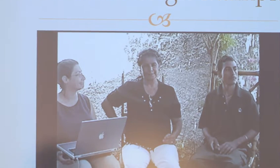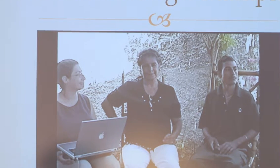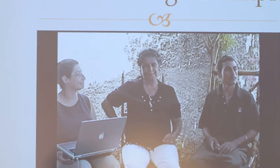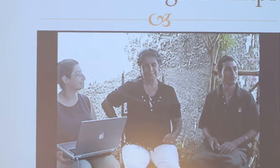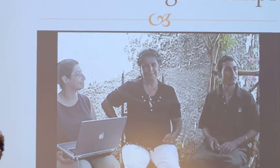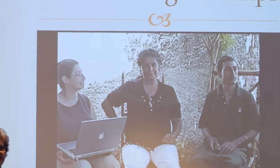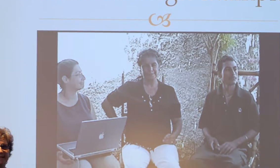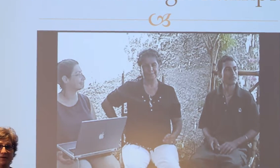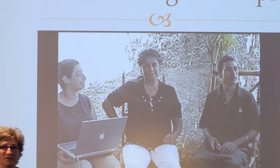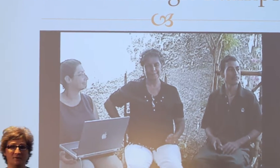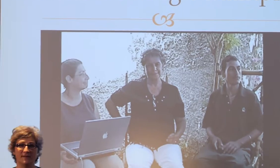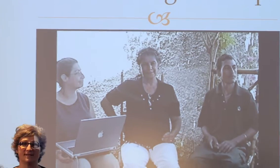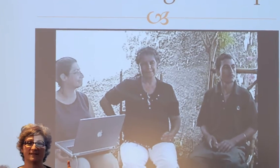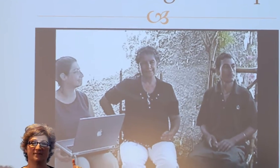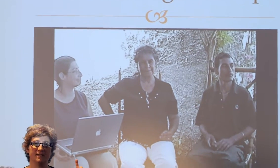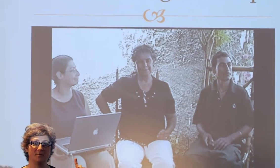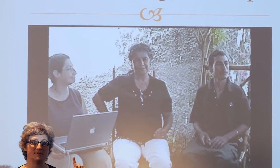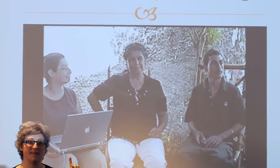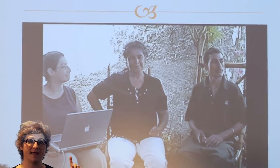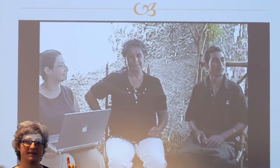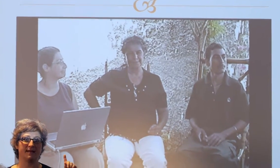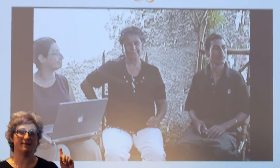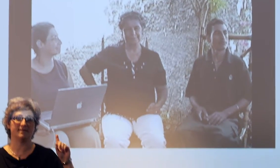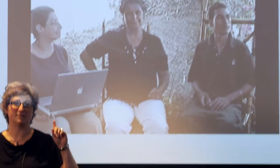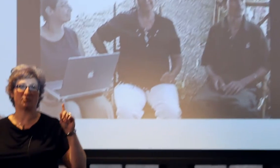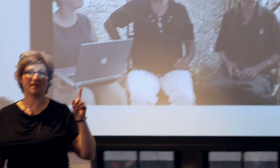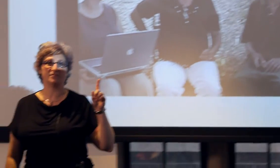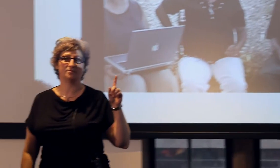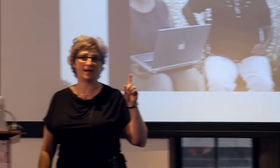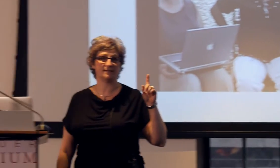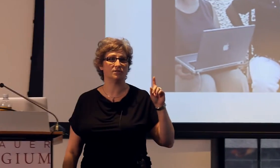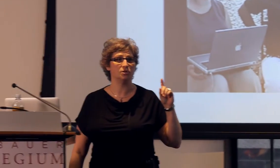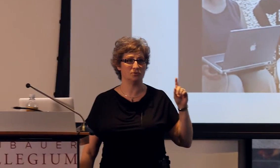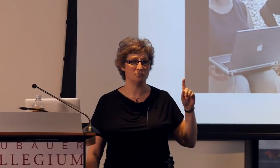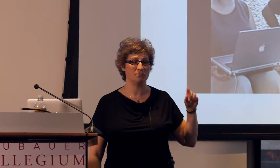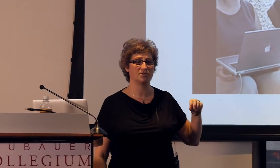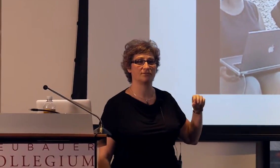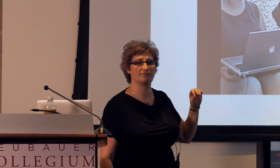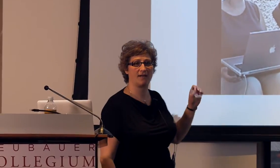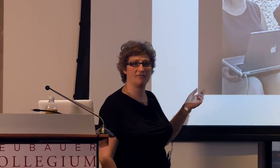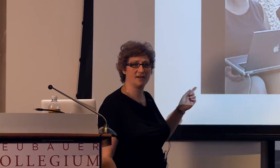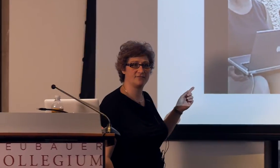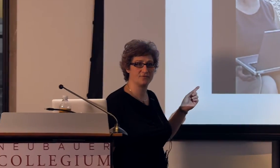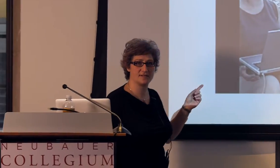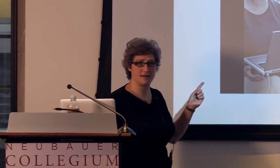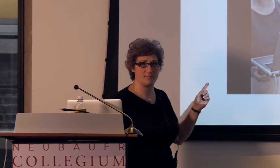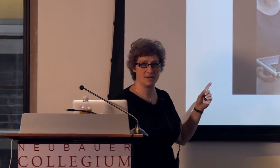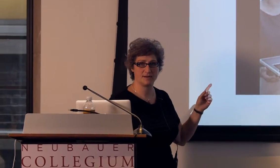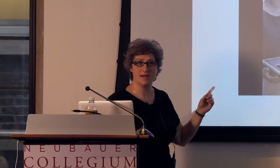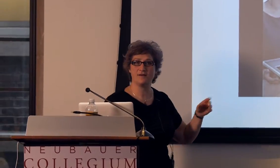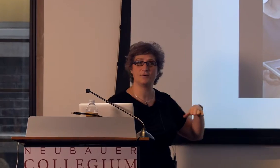Okay, so one clue I didn't tell you is that this video was made in the spring of 2002, which is relevant for the topic,